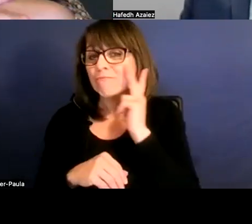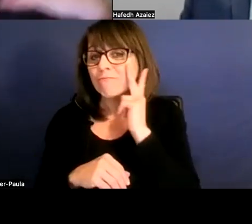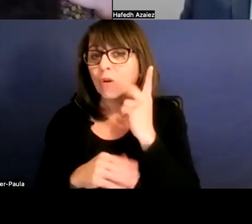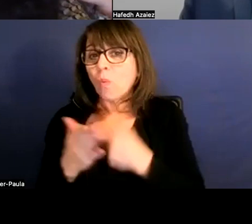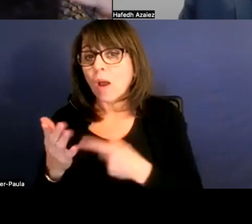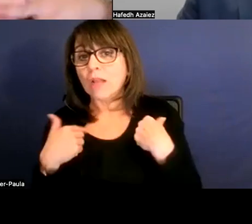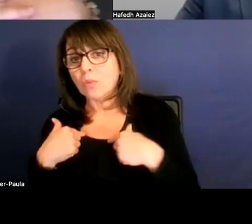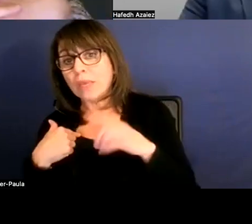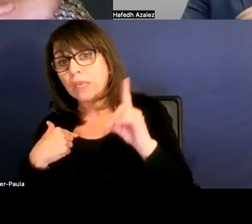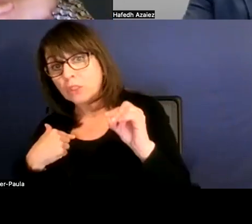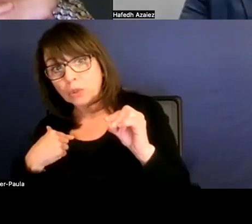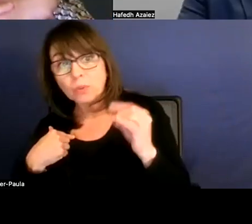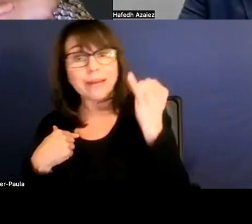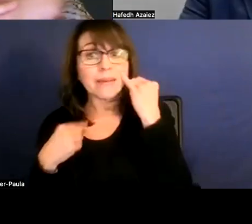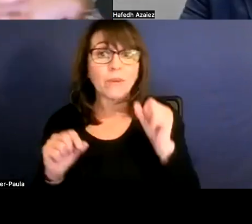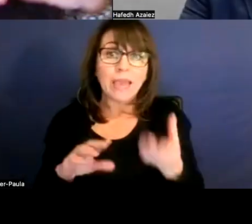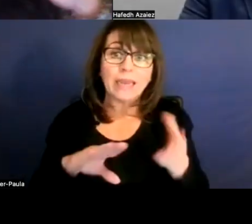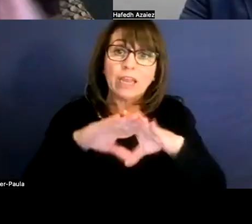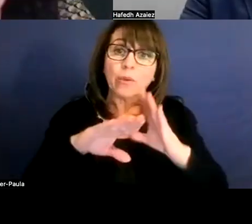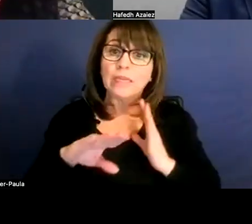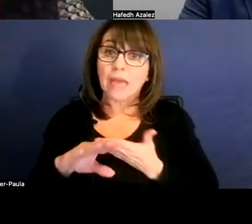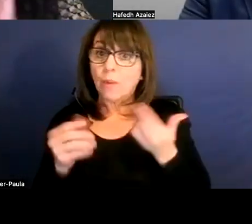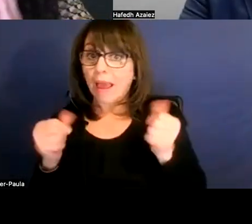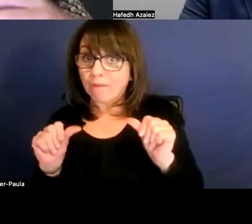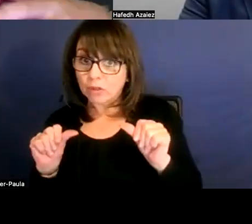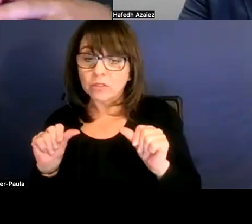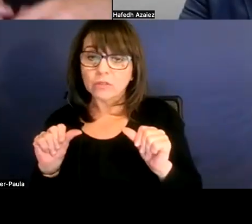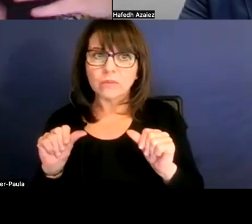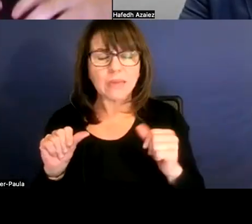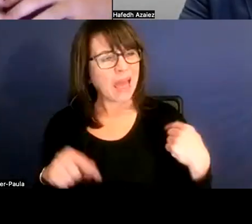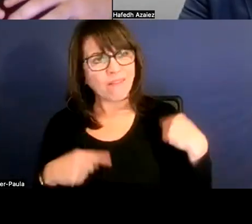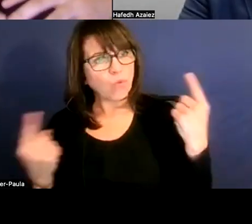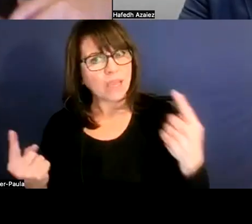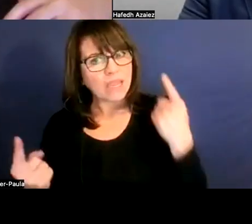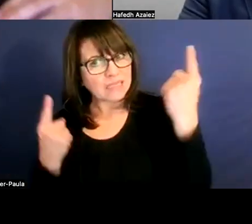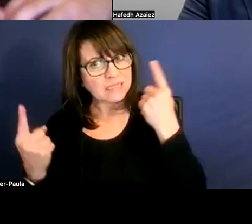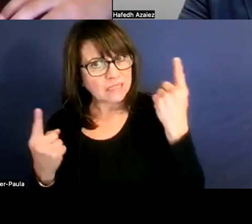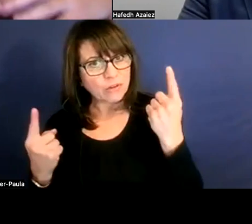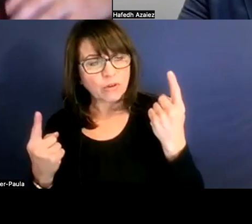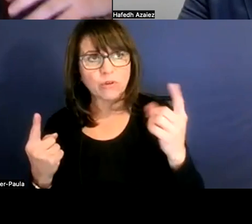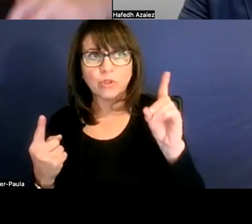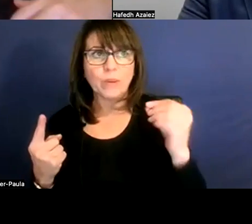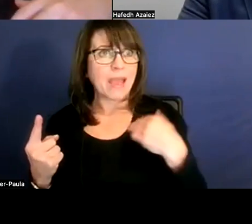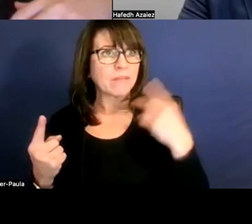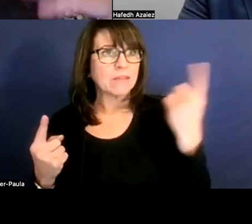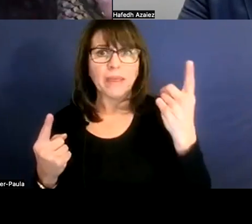and if we can increase our efforts. So have we ever considered tools? Or do we have anything in place to focus on energy saving